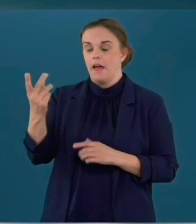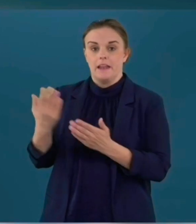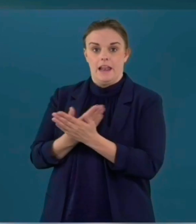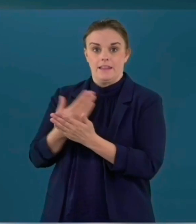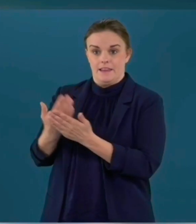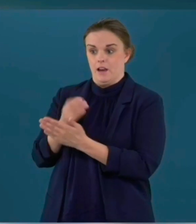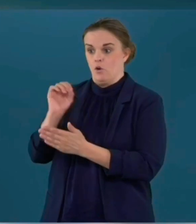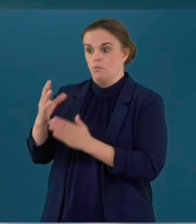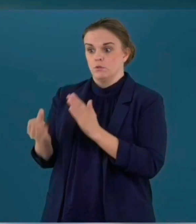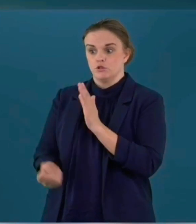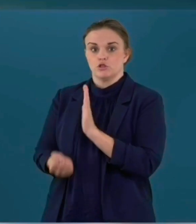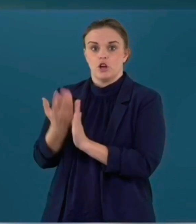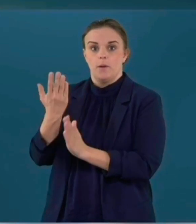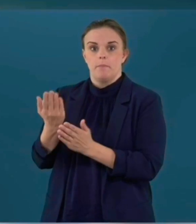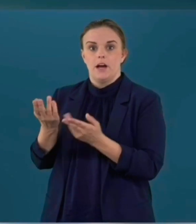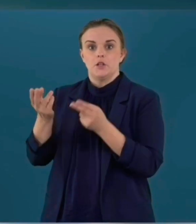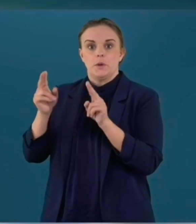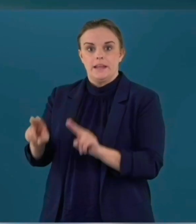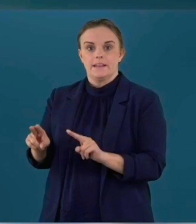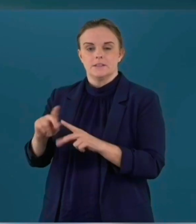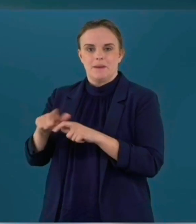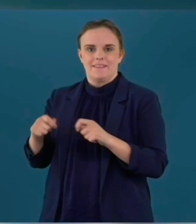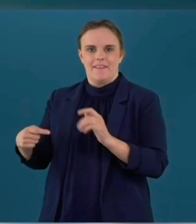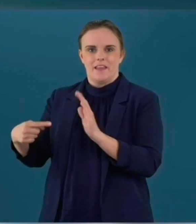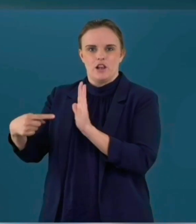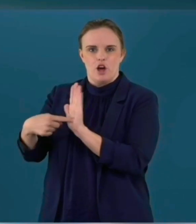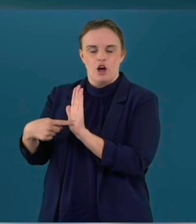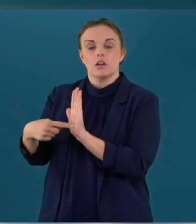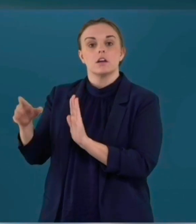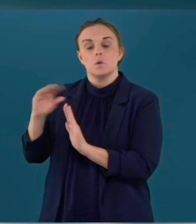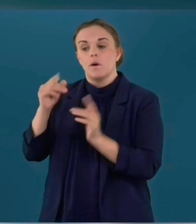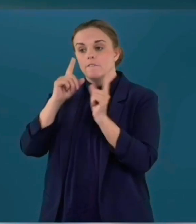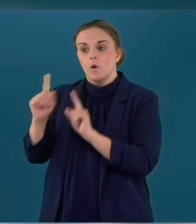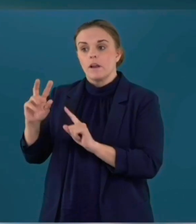of these things you need to put into context and I think it's very important